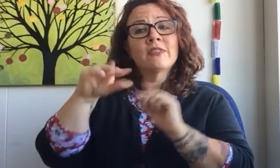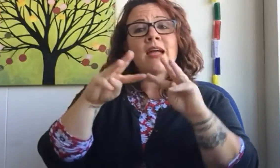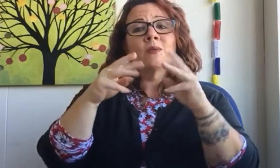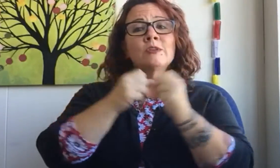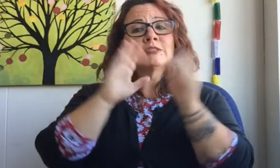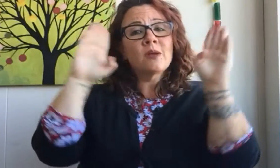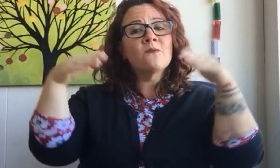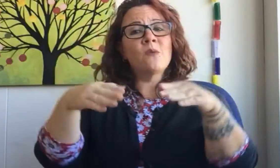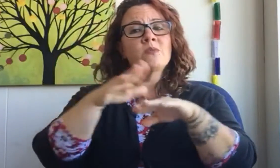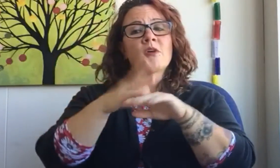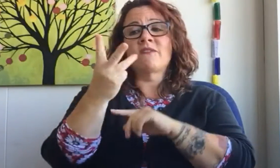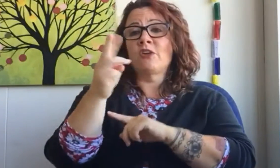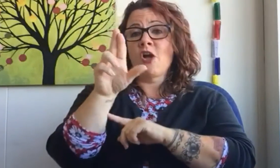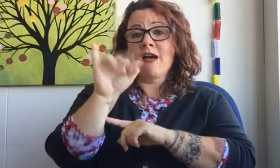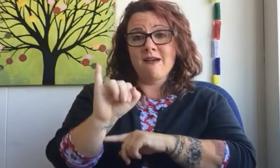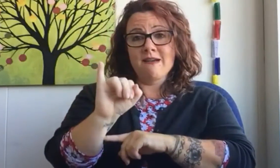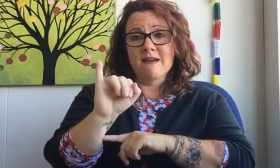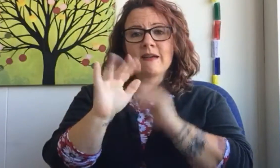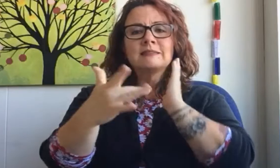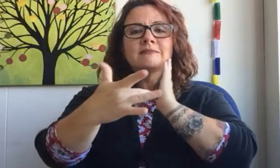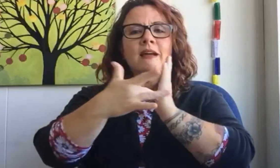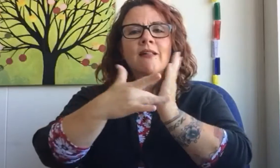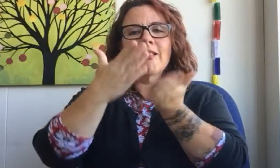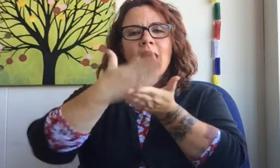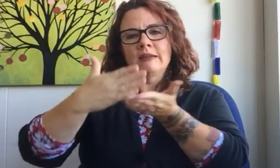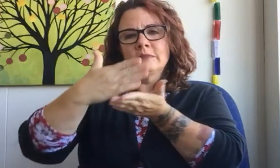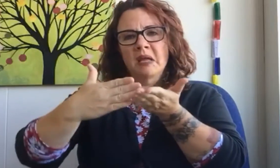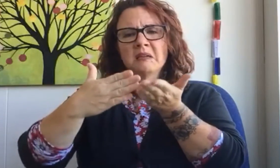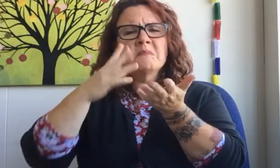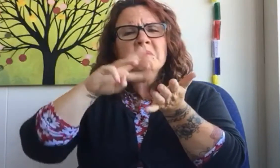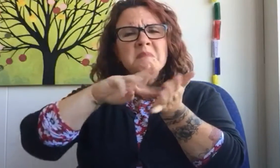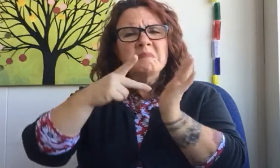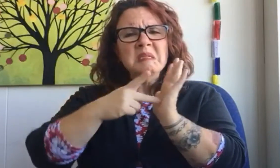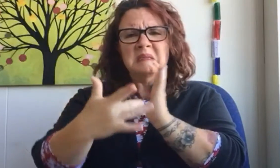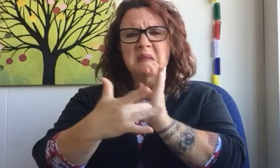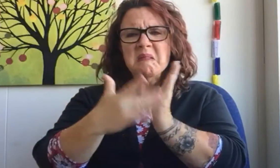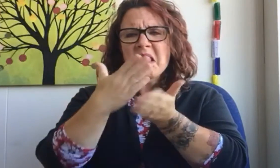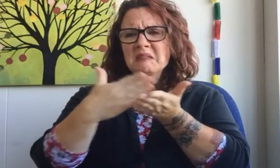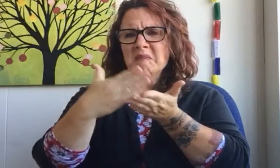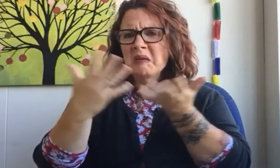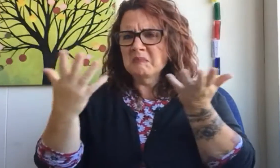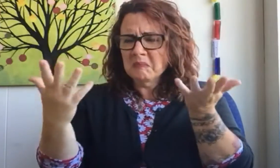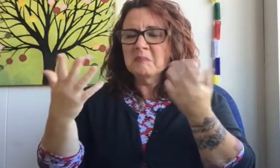that workship will focus on VRI: The Technical Aspects What does technical aspects mean?